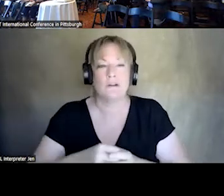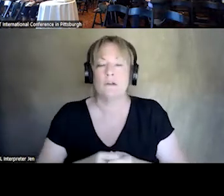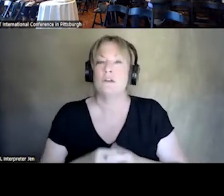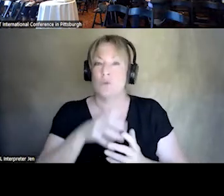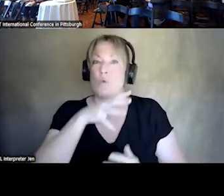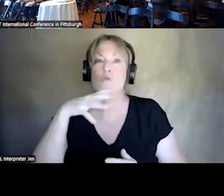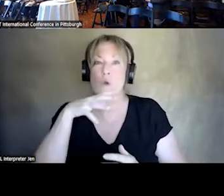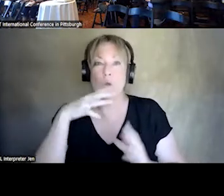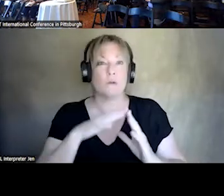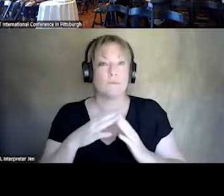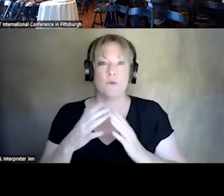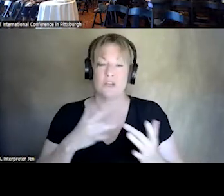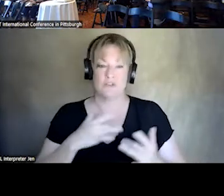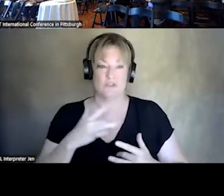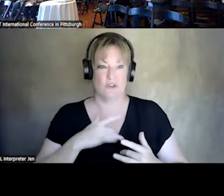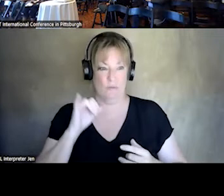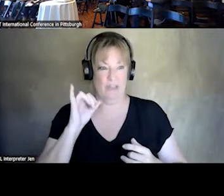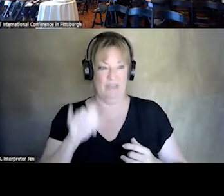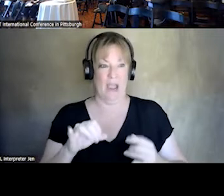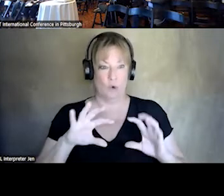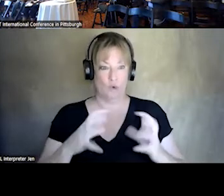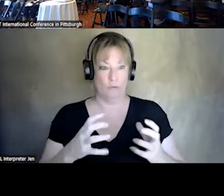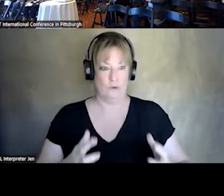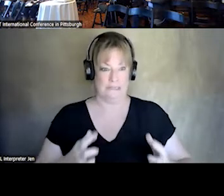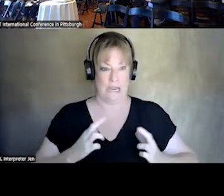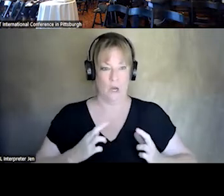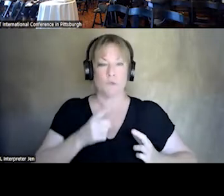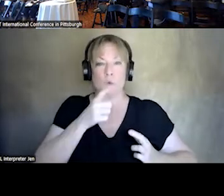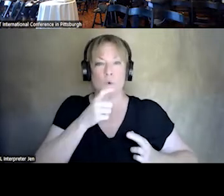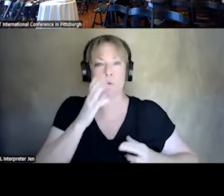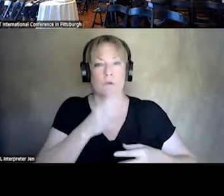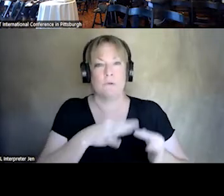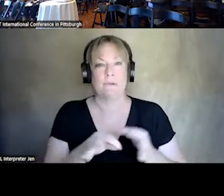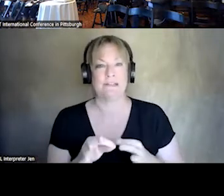THIS GENERATION RETIRES, WHO IS GOING TO FILL THOSE SHOES COMING NEXT? SO WE HAVE A LOT OF WORK